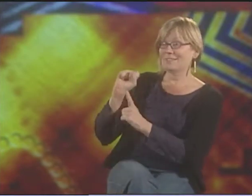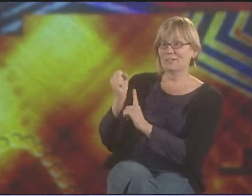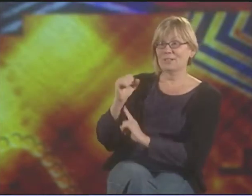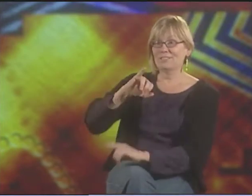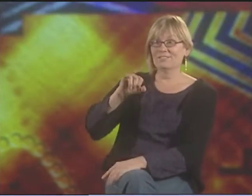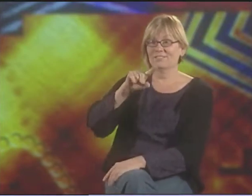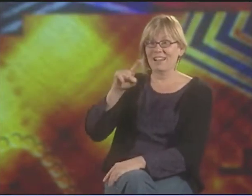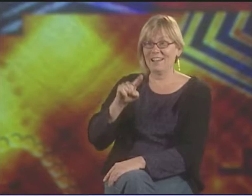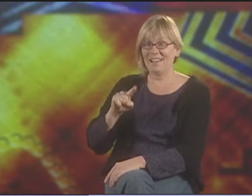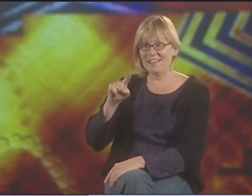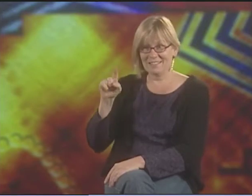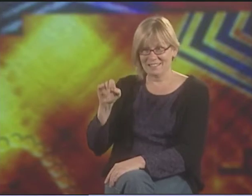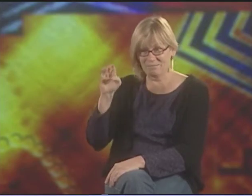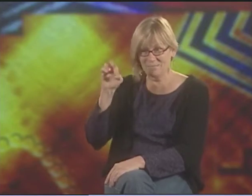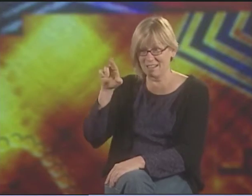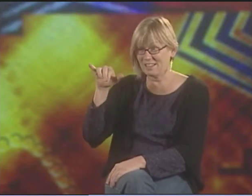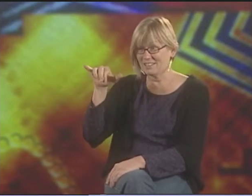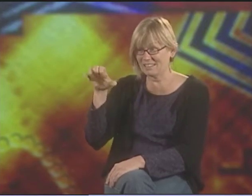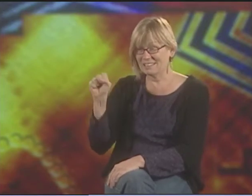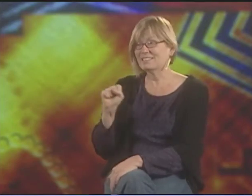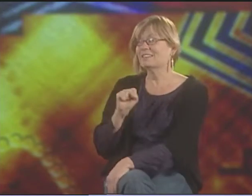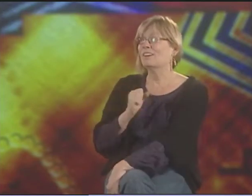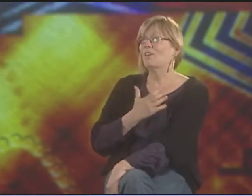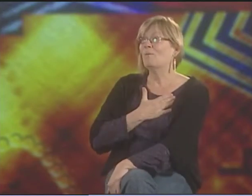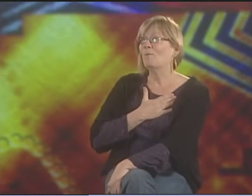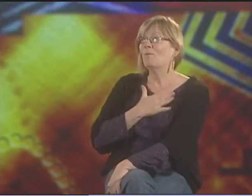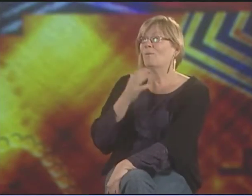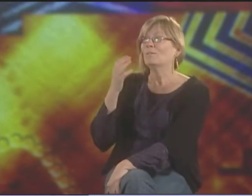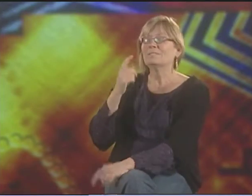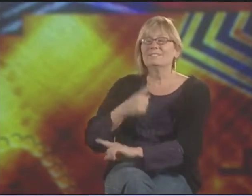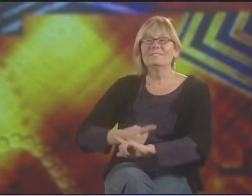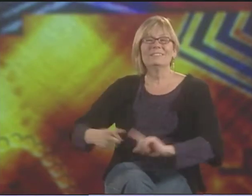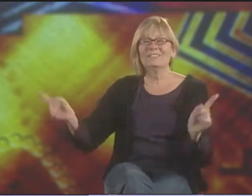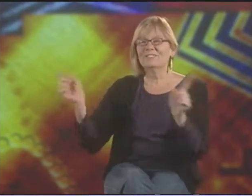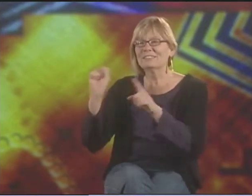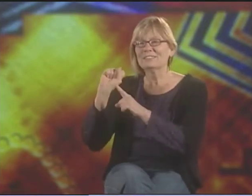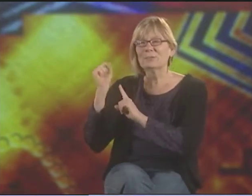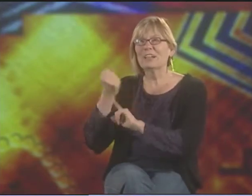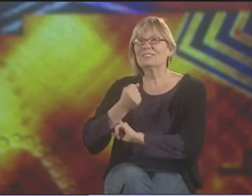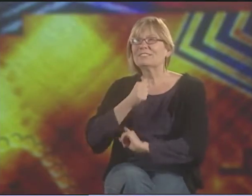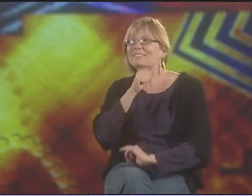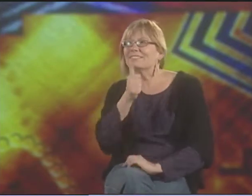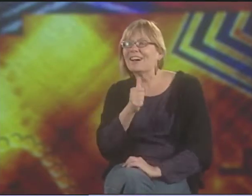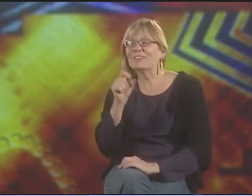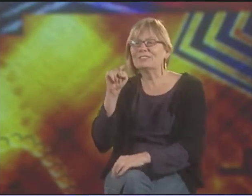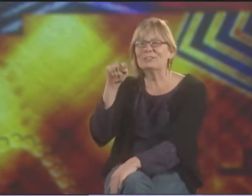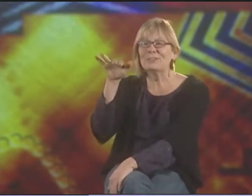SO THAT ONE AT JAZZBERRIES THAT'S ON THE SAMPLER WAS JUST, YOU KNOW, A DIFFERENT ENVIRONMENT.